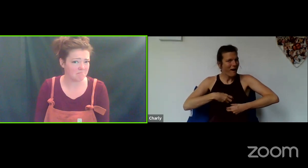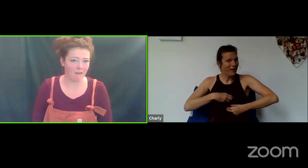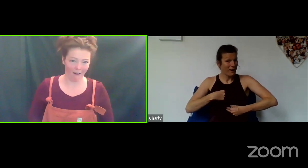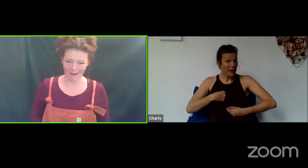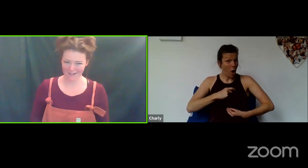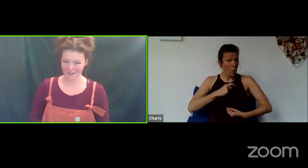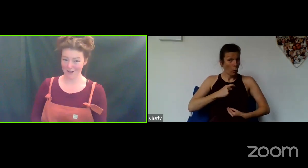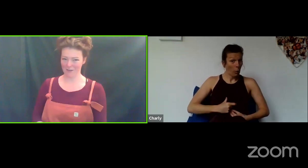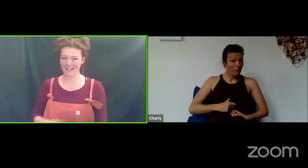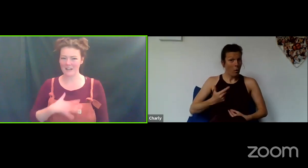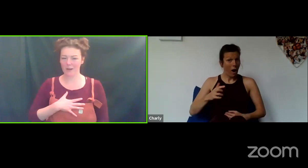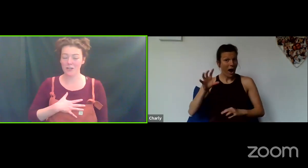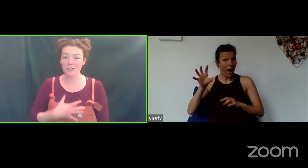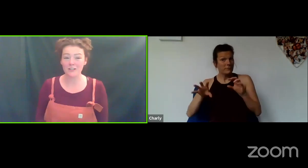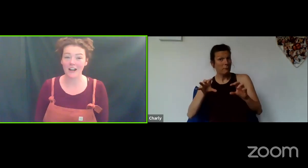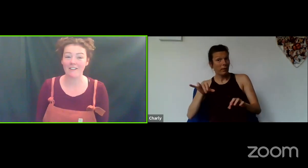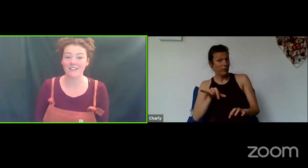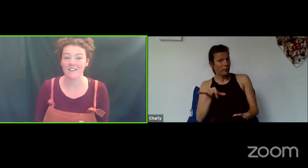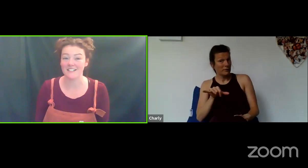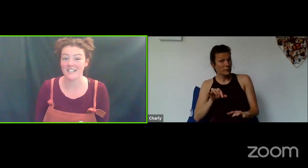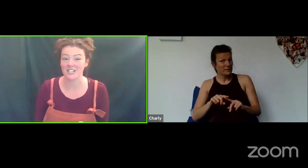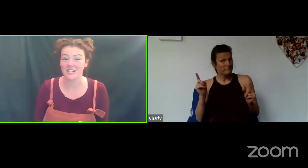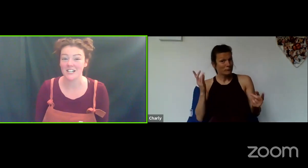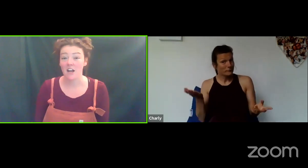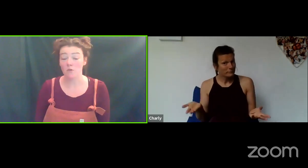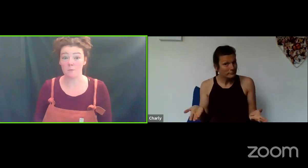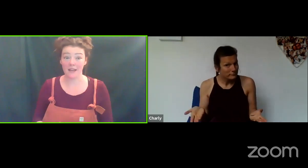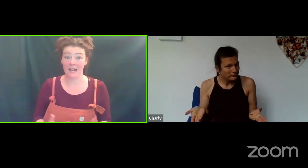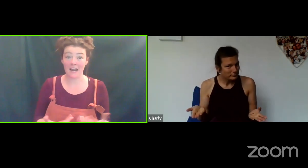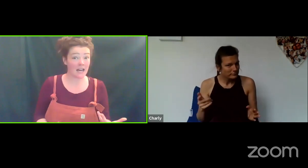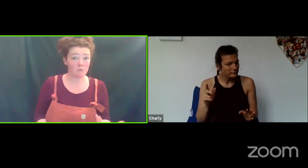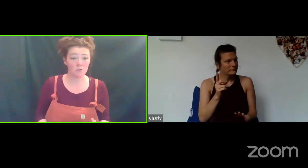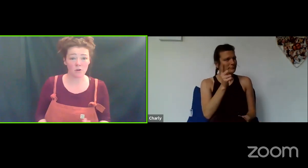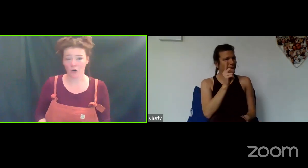I don't know. That's it! We can use our characterisation to be an animal or a